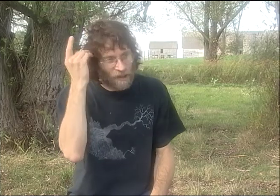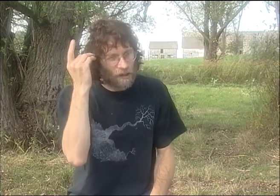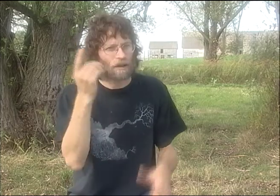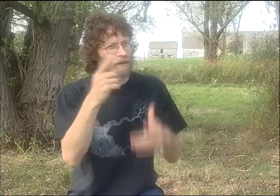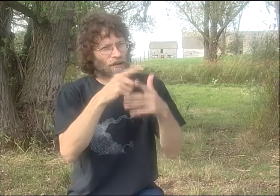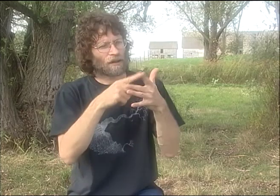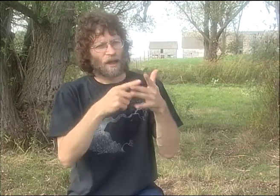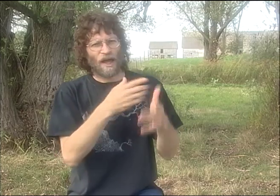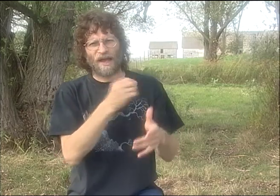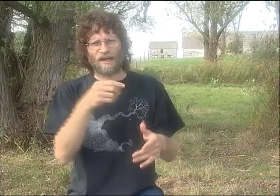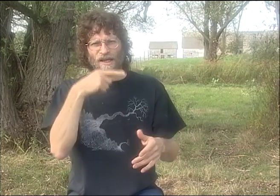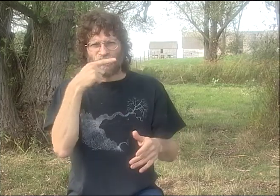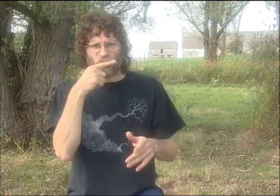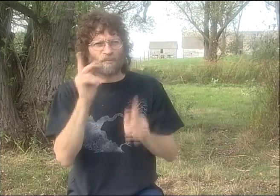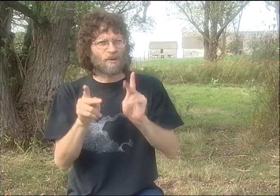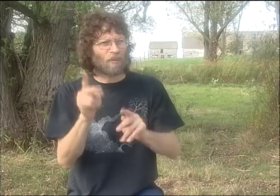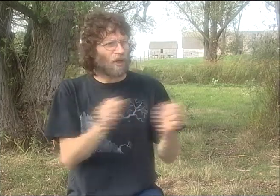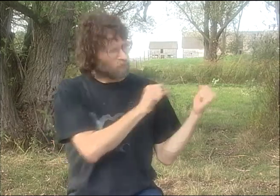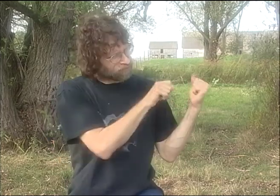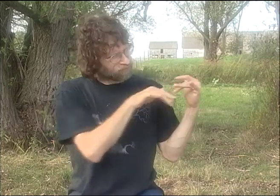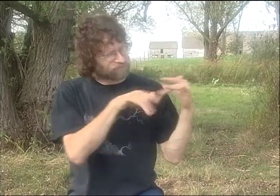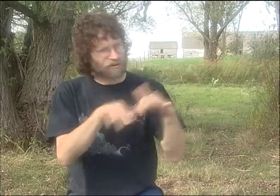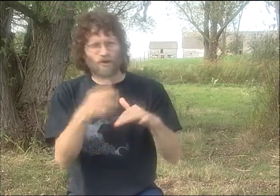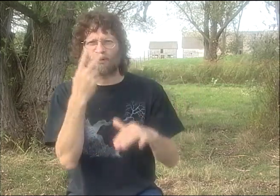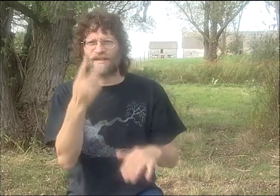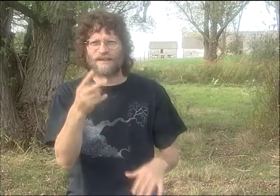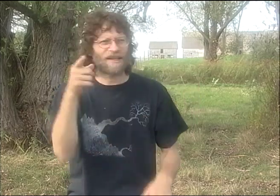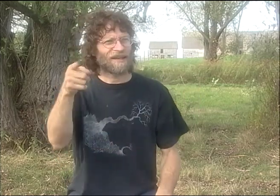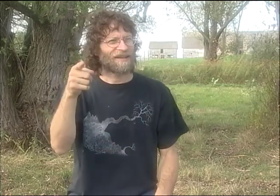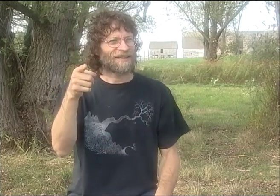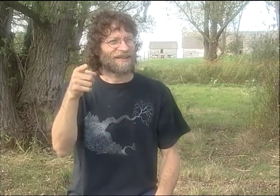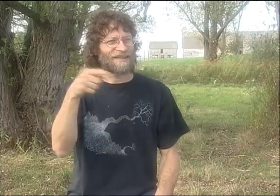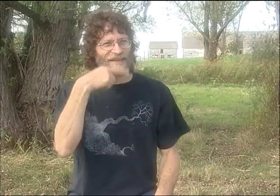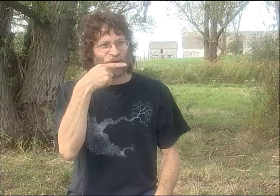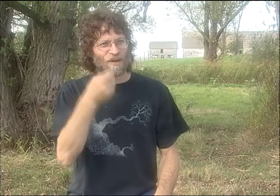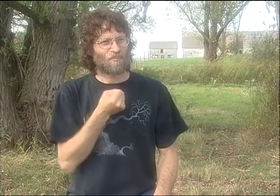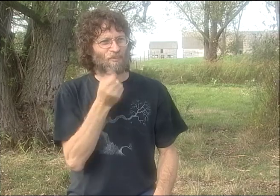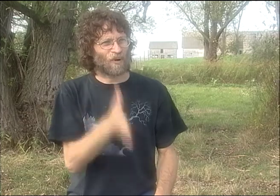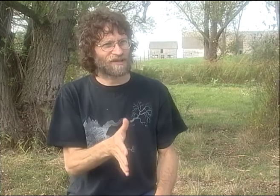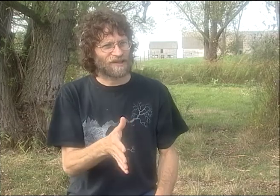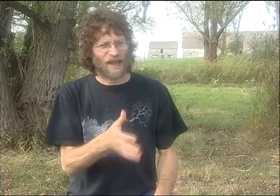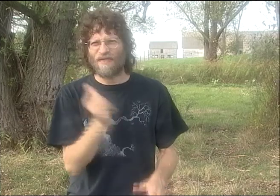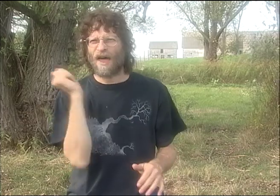MOSTLY TO SEE PETER OR DEBBIE, BUT THERE WERE ALSO HEARING PEOPLE WHO WERE